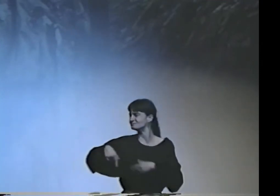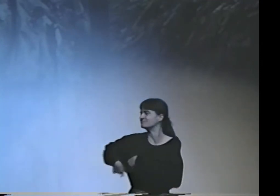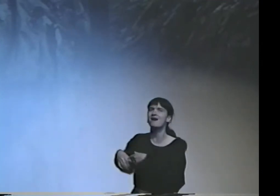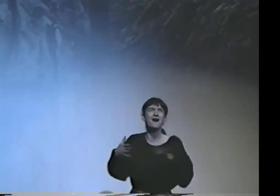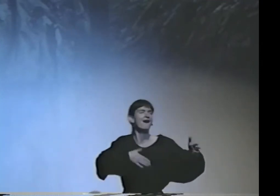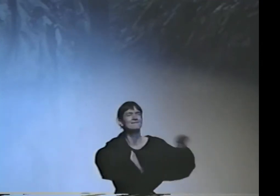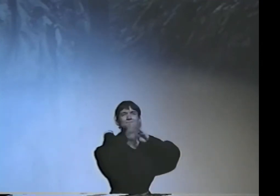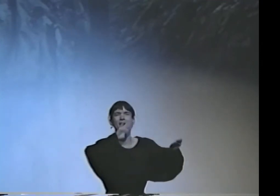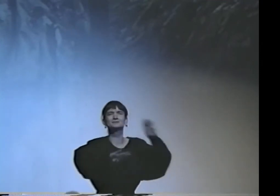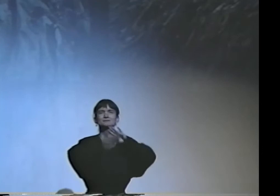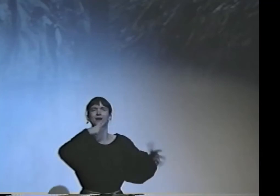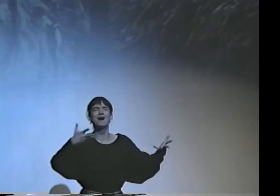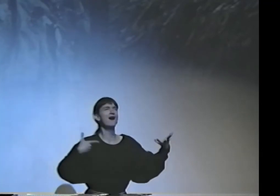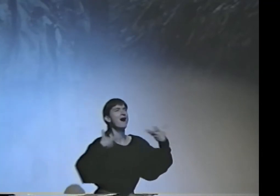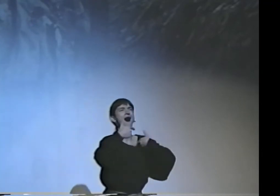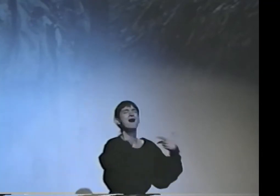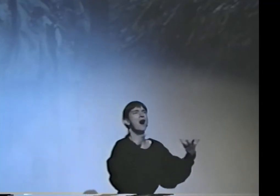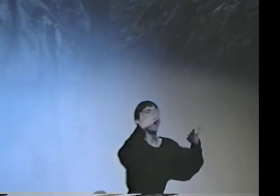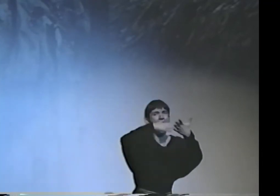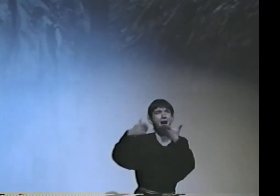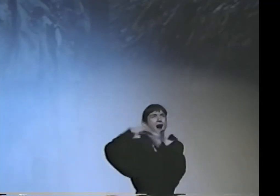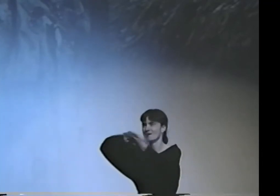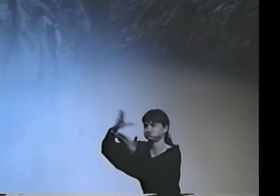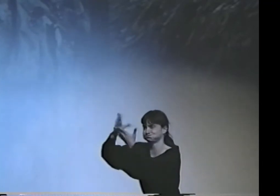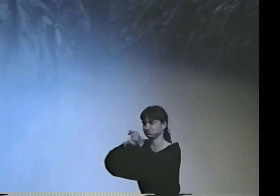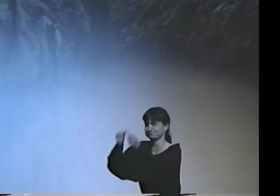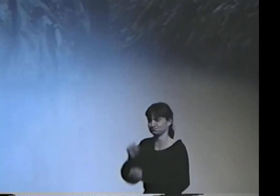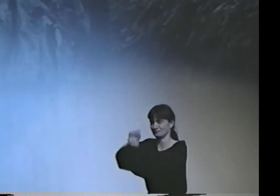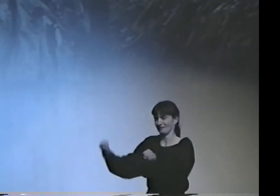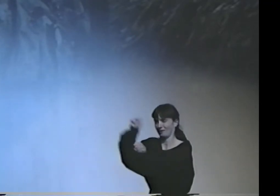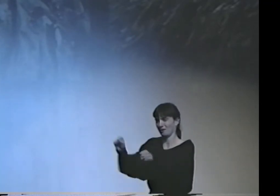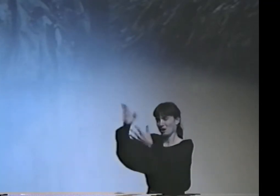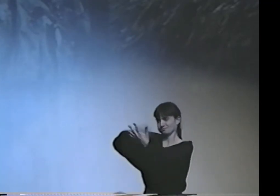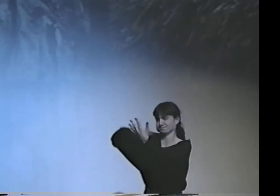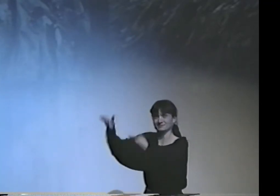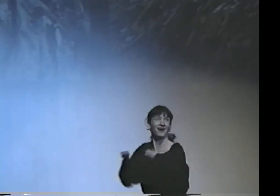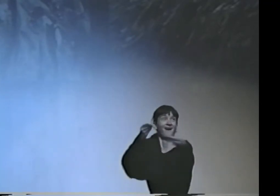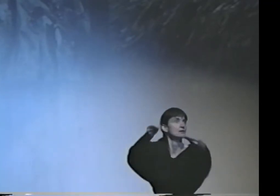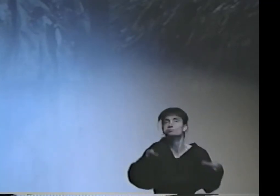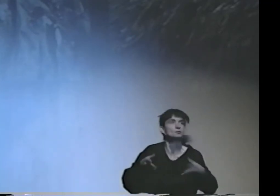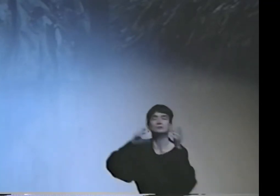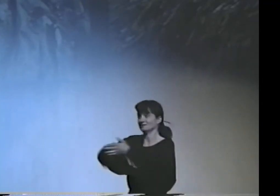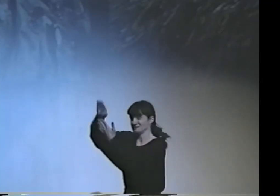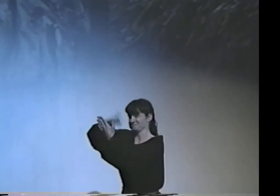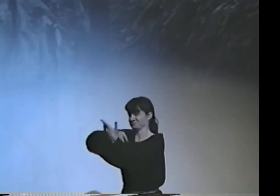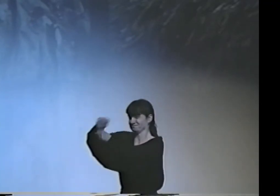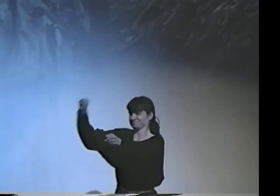SO ALL THROUGH HIS LIFE, HE WAS SO FRUSTRATED BY THIS. HE DID ALL HIS WORK, SHOWED HIS PAINTINGS